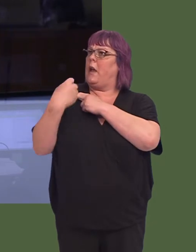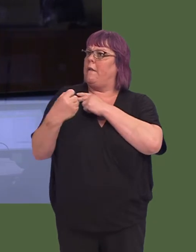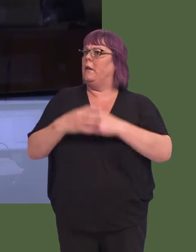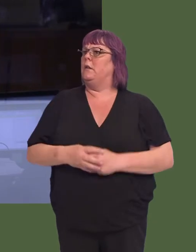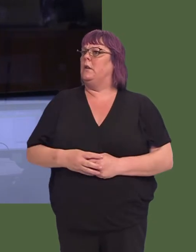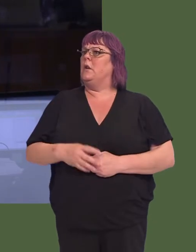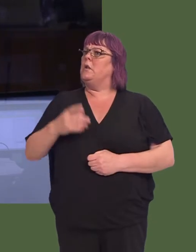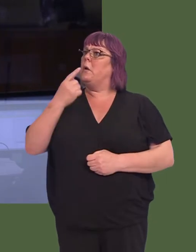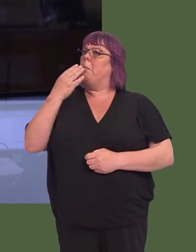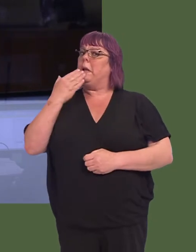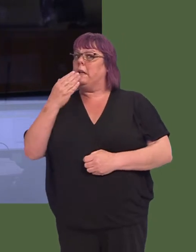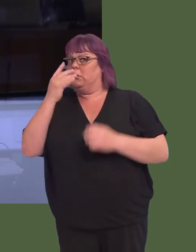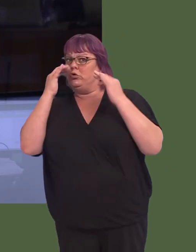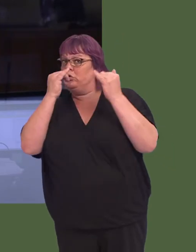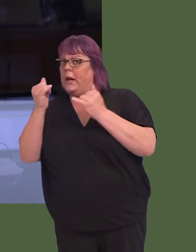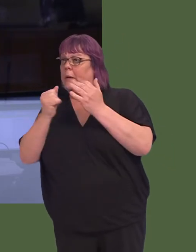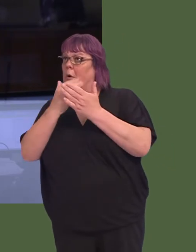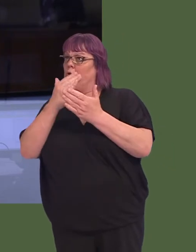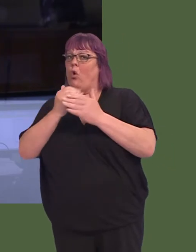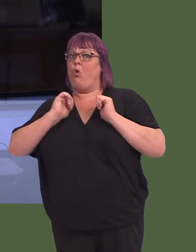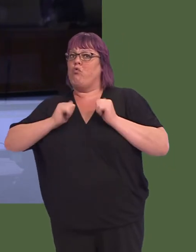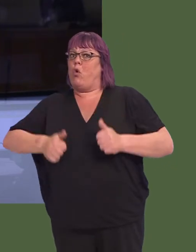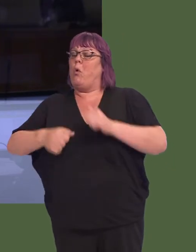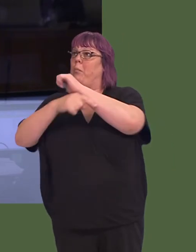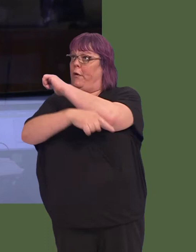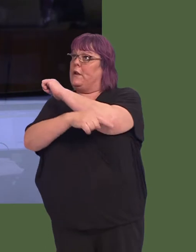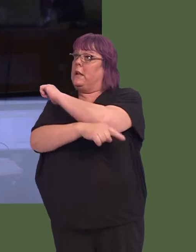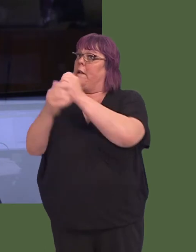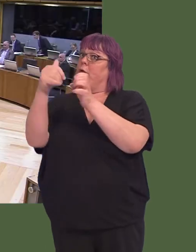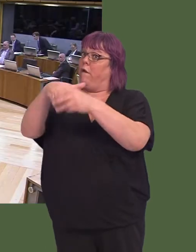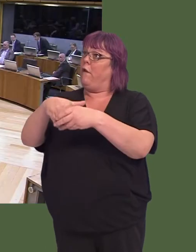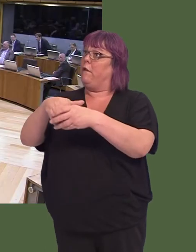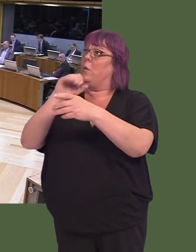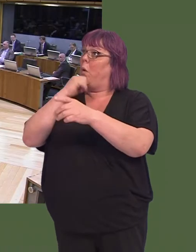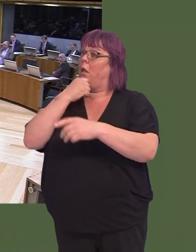So, when you're targeting this funding, will you make sure that rural areas' poverty is addressed as well? Carwyn Jones AM: Absolutely.